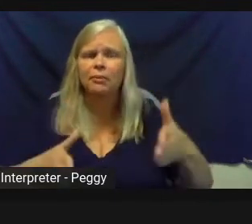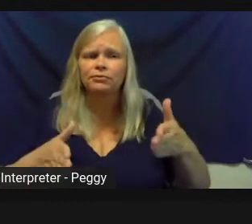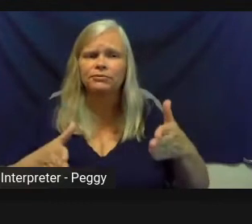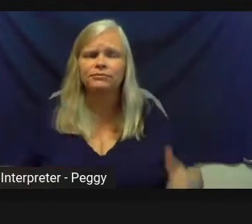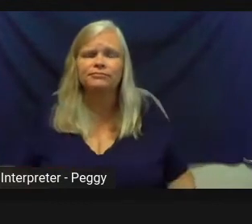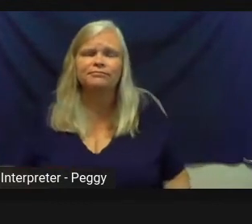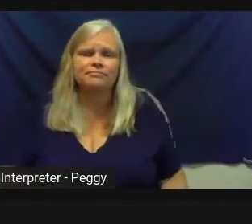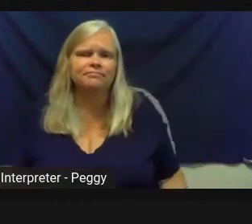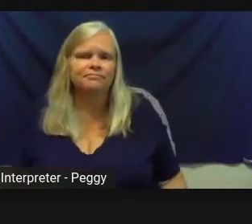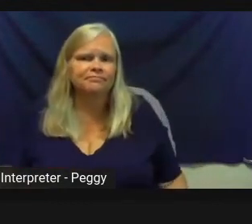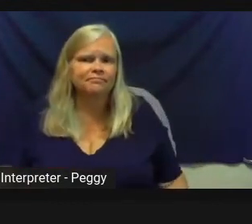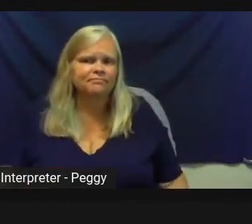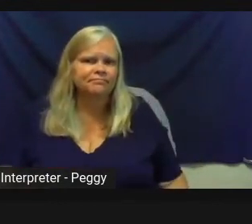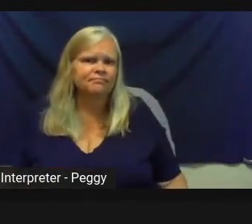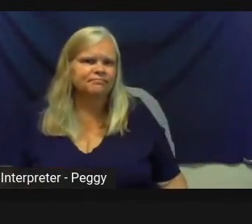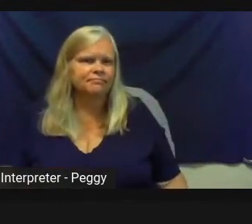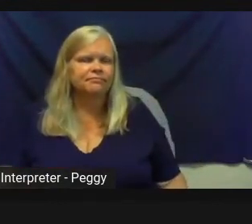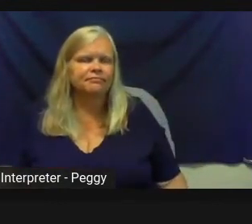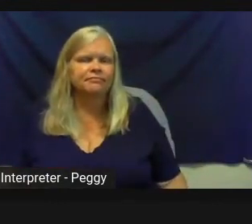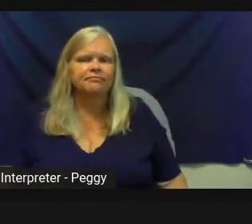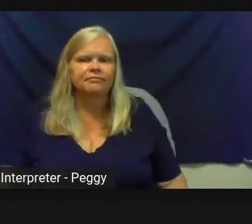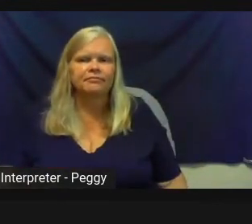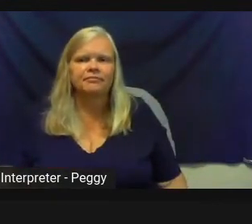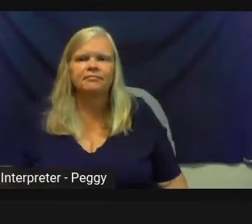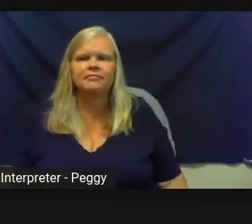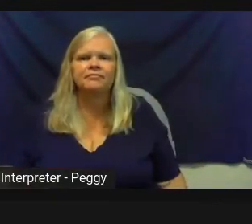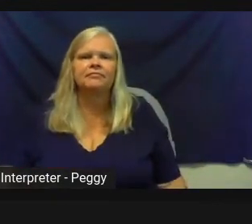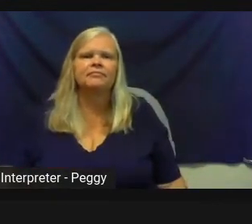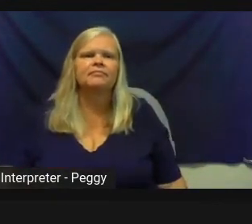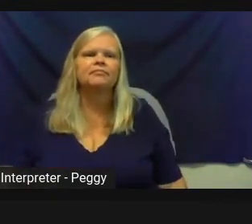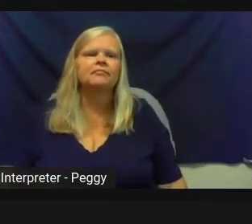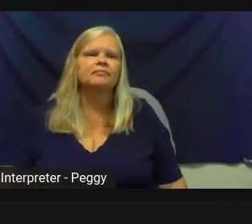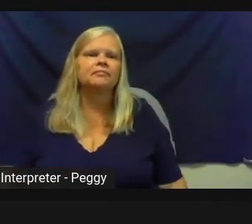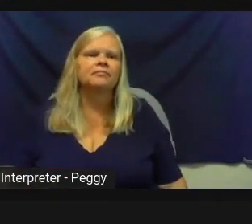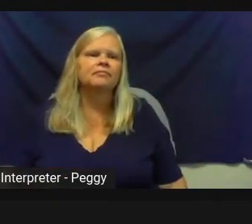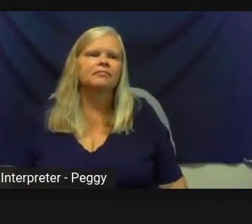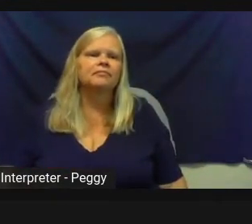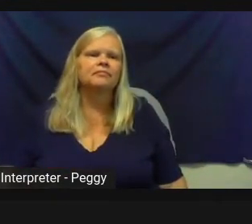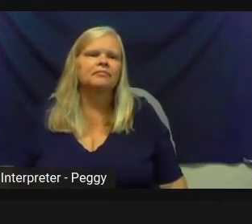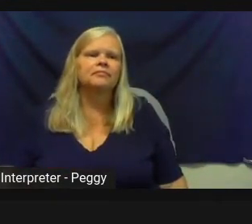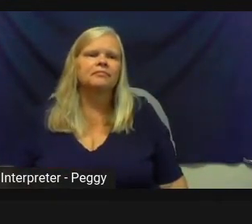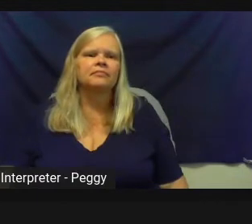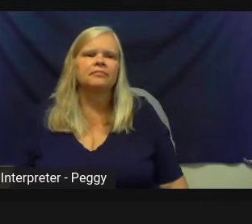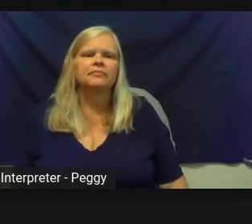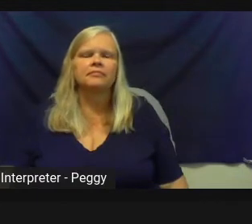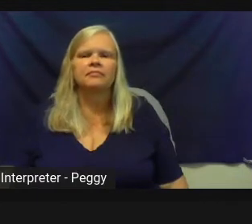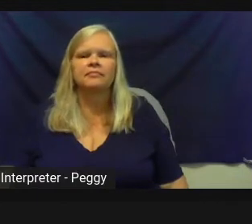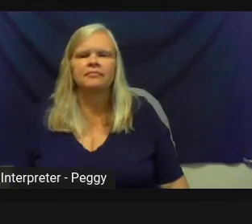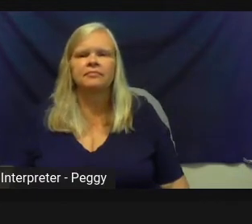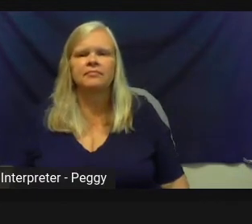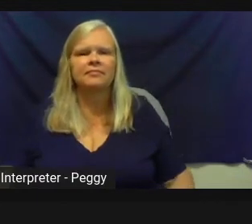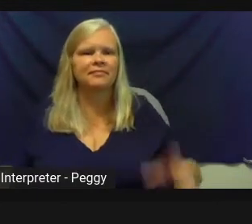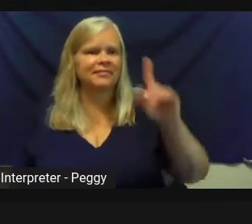I guess I can tackle that one.